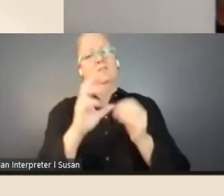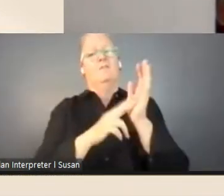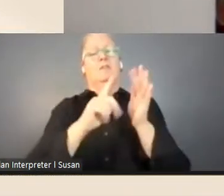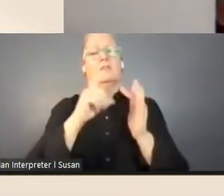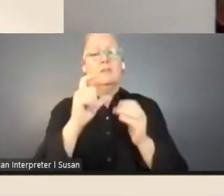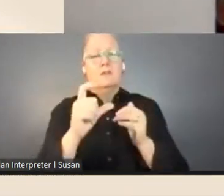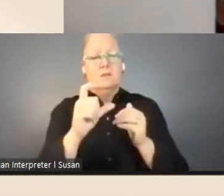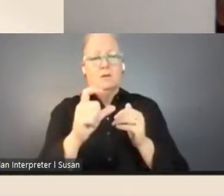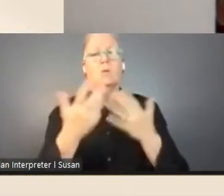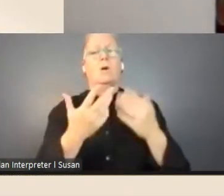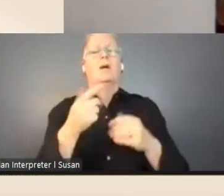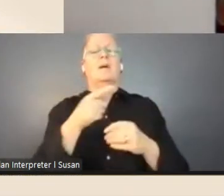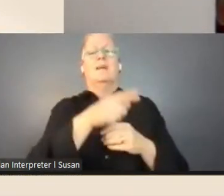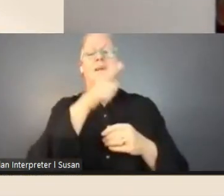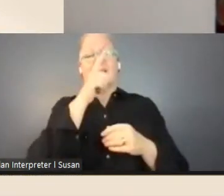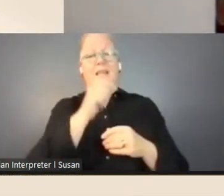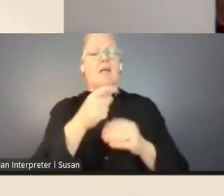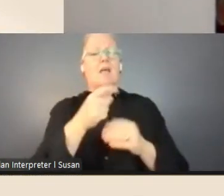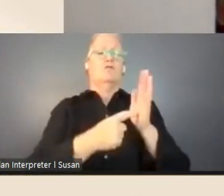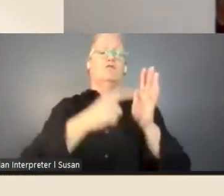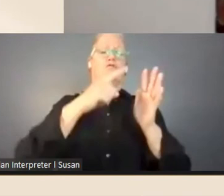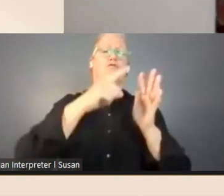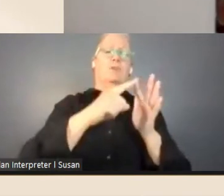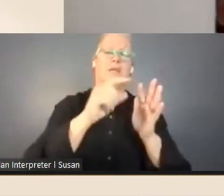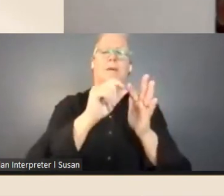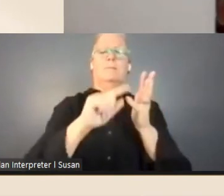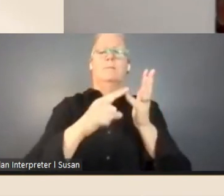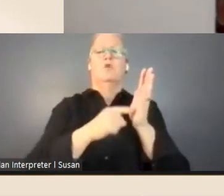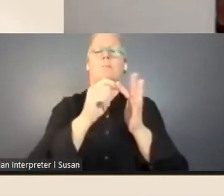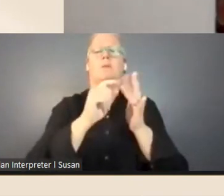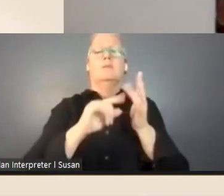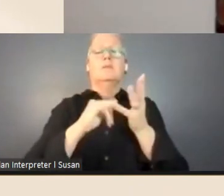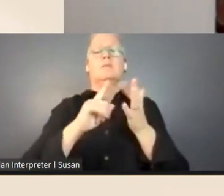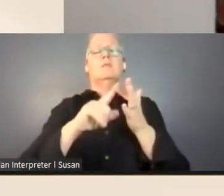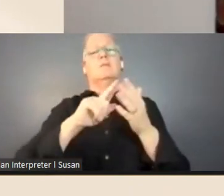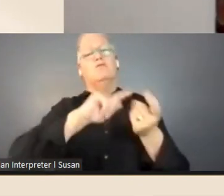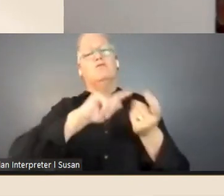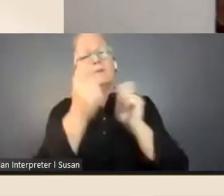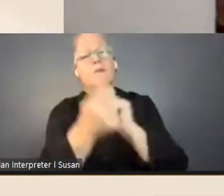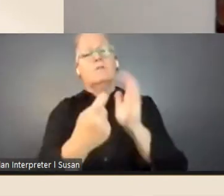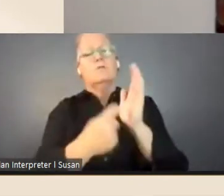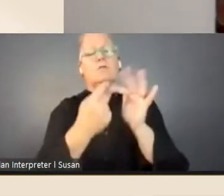transform or imaginatively respond to published or original source material